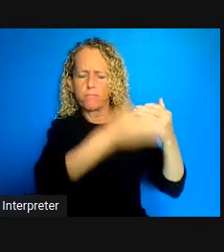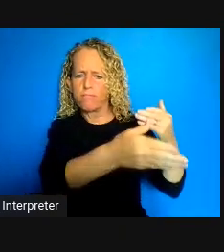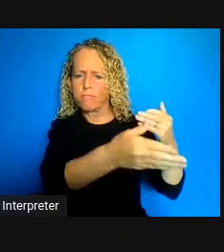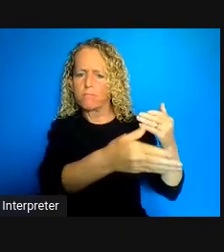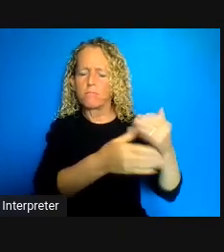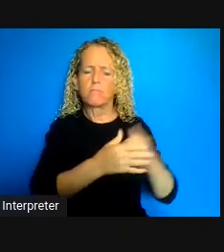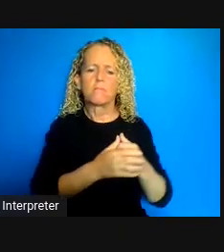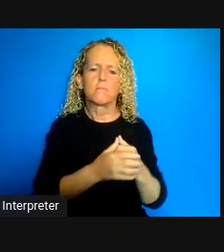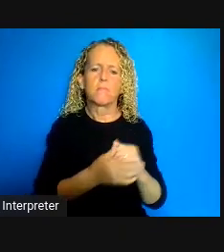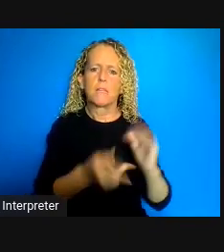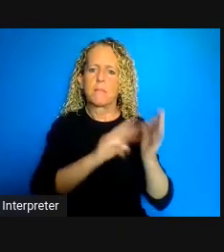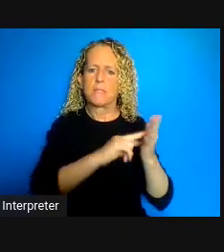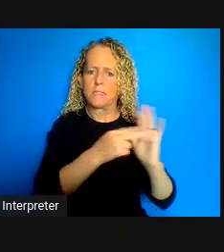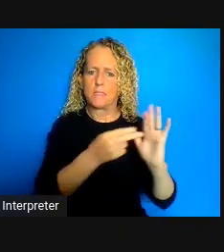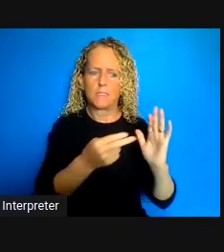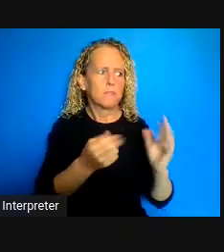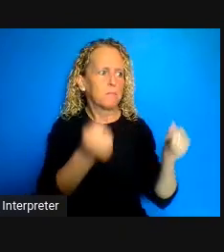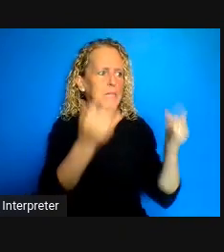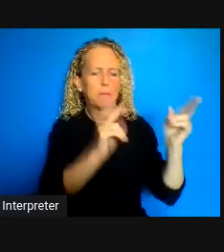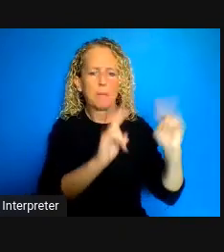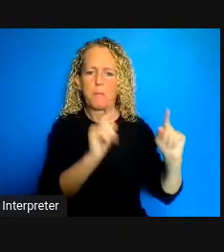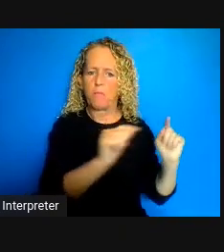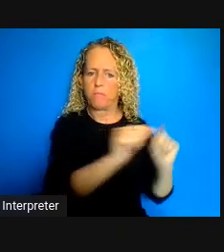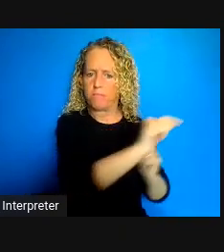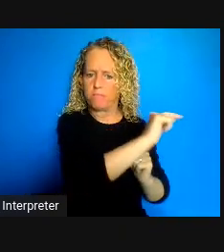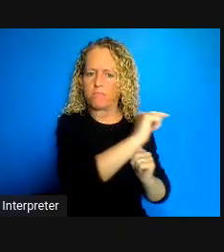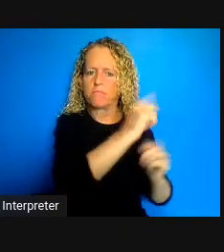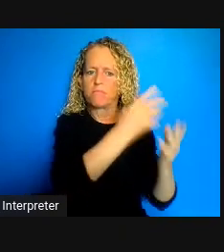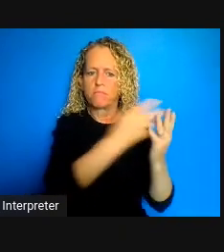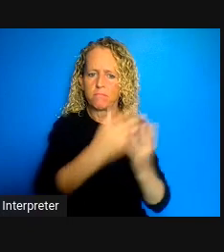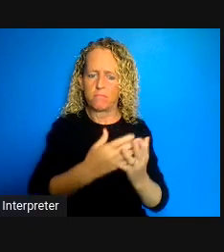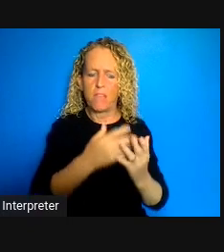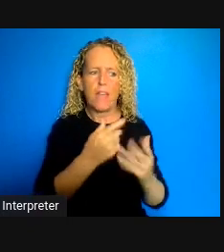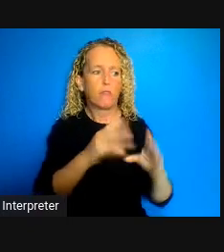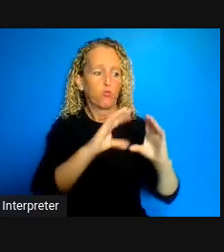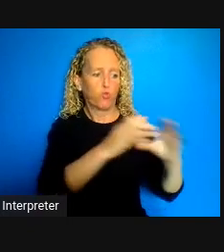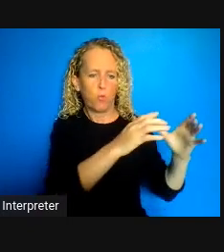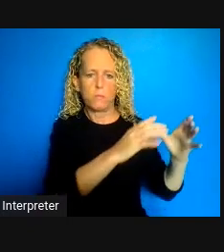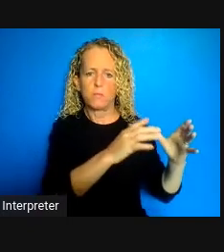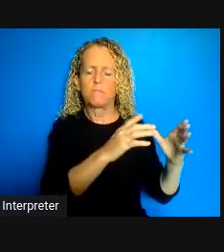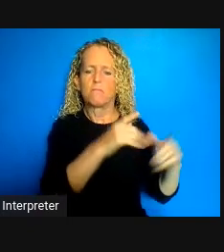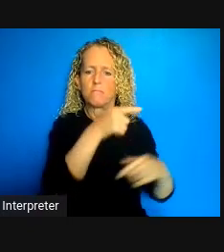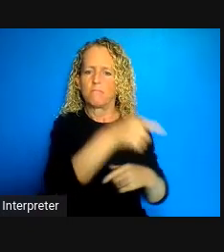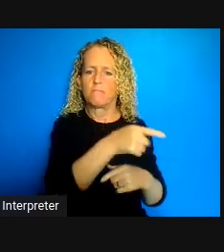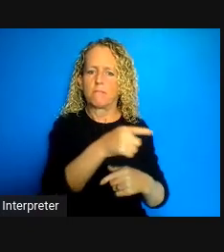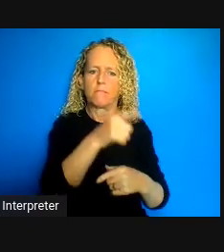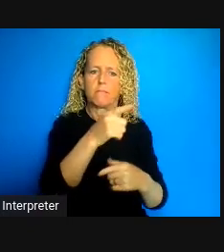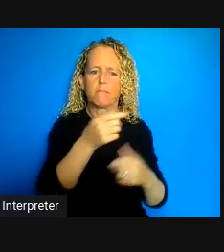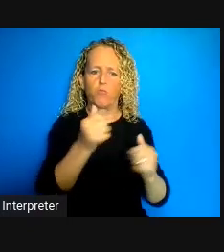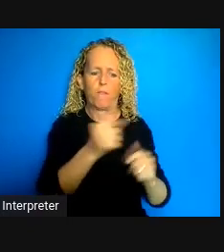to be worked up by various groups but beyond all of these there is also public